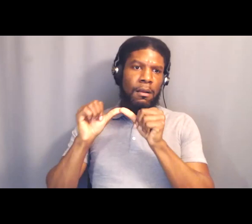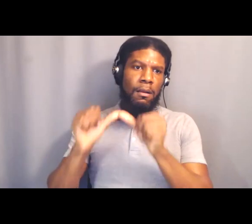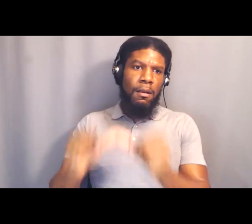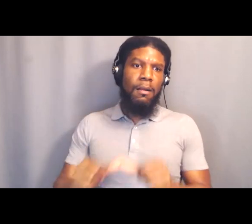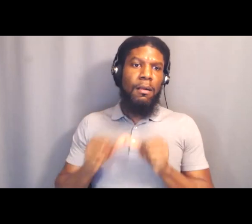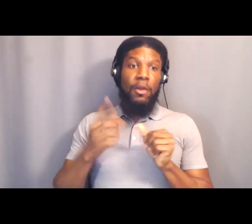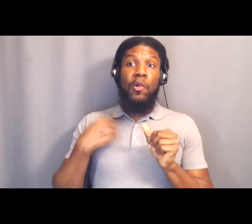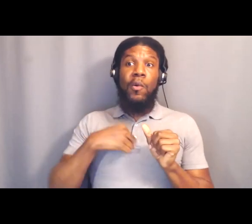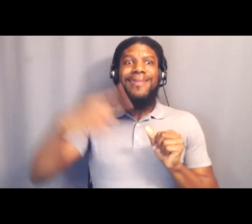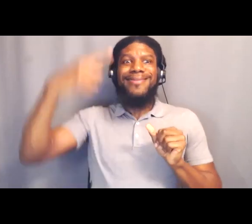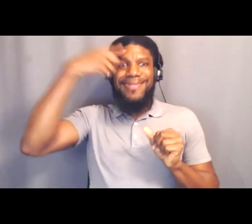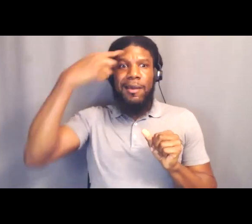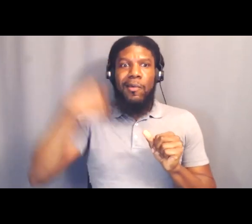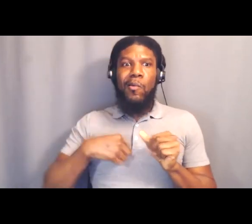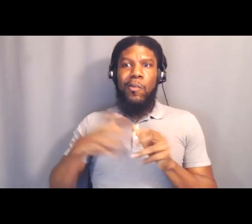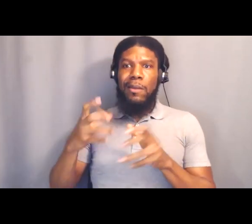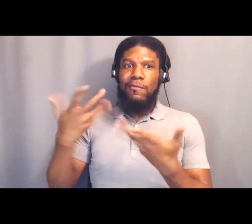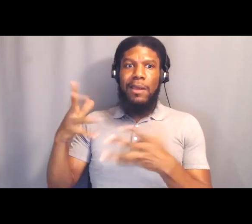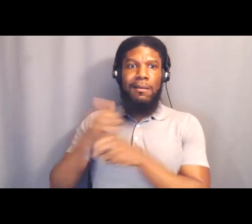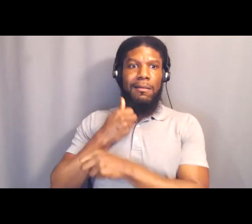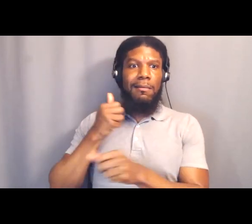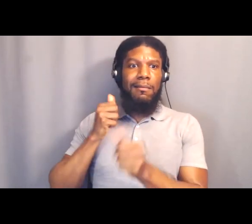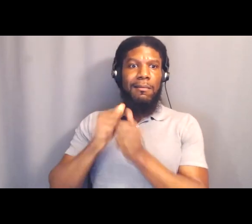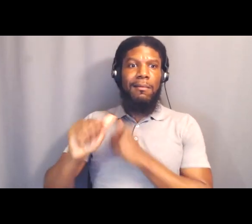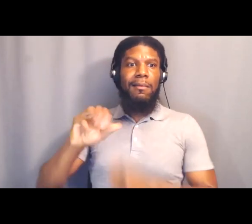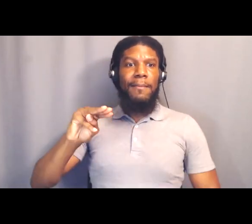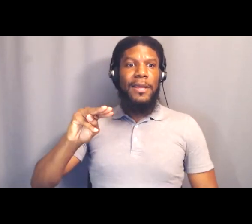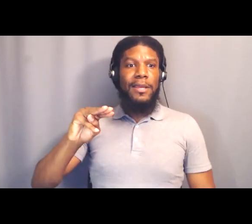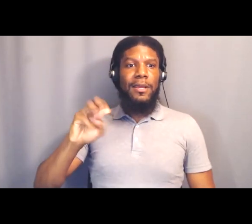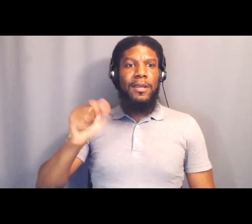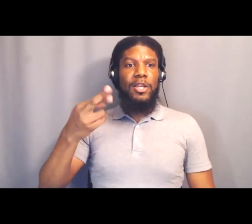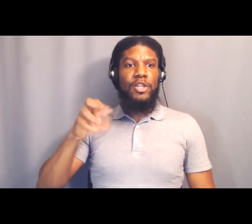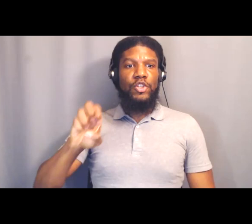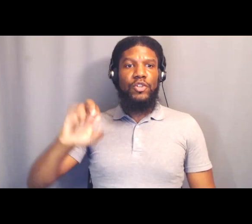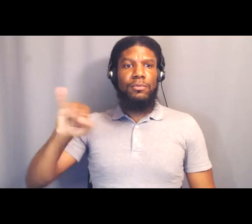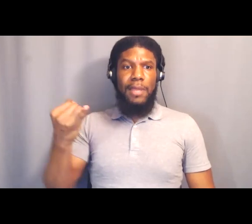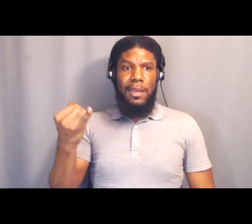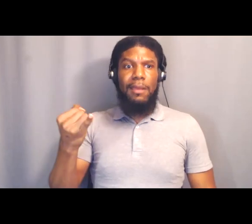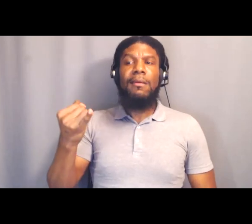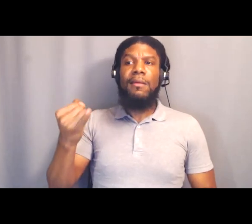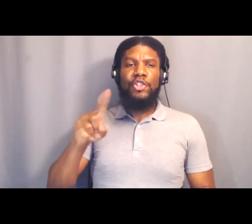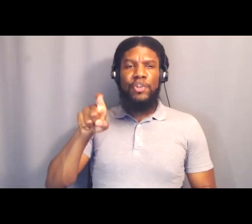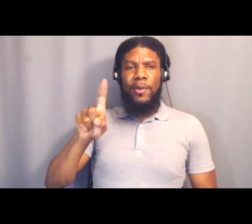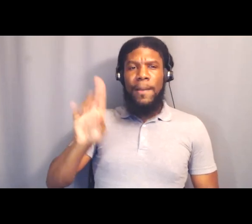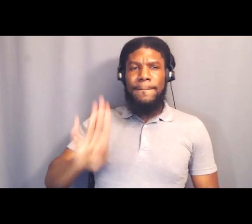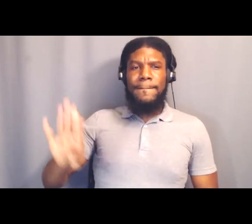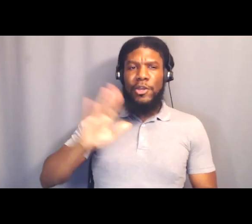We won by a landslide. It should have been a billion dollars that we're looking at for the programs that I just mentioned.